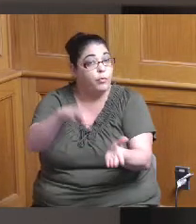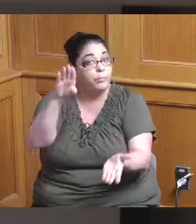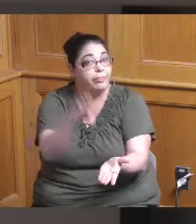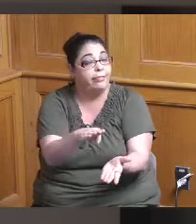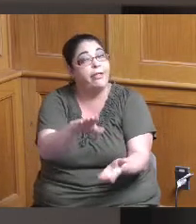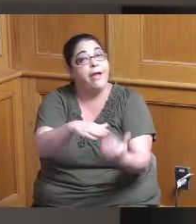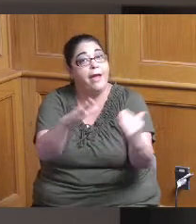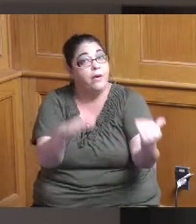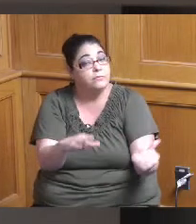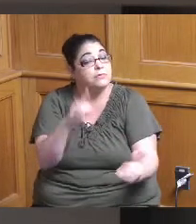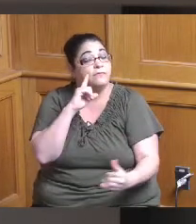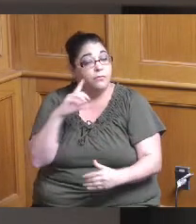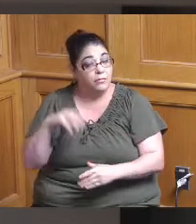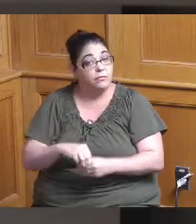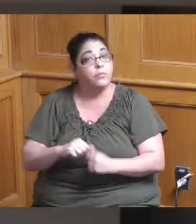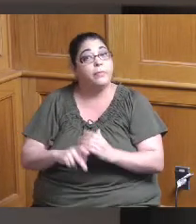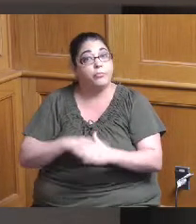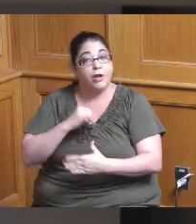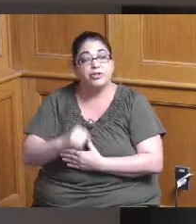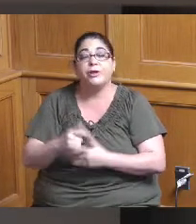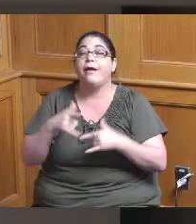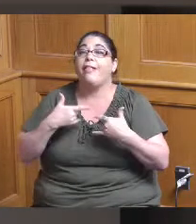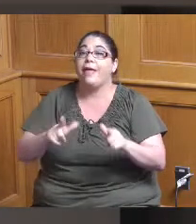and the development allows current residents to to